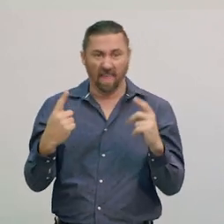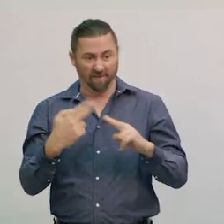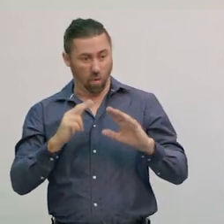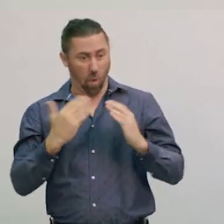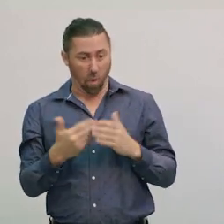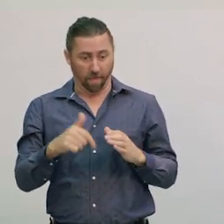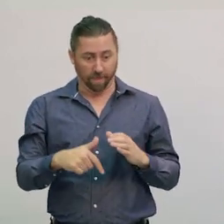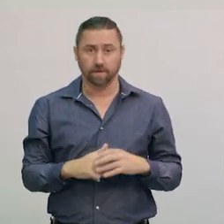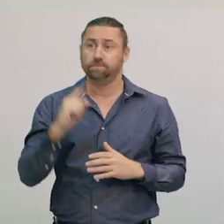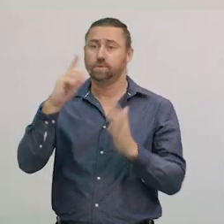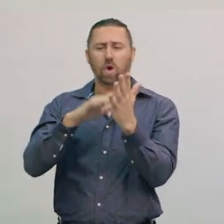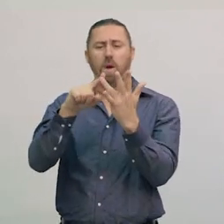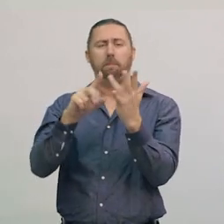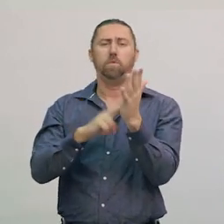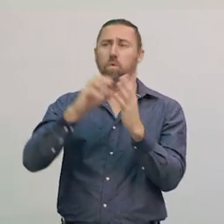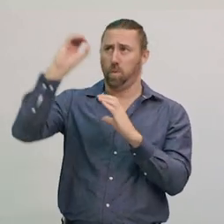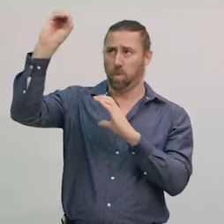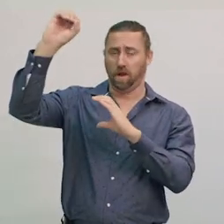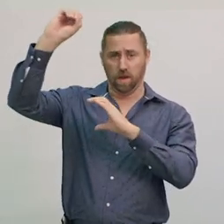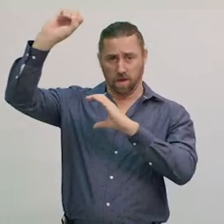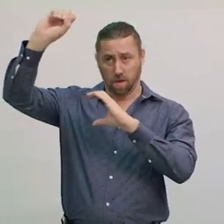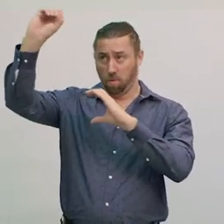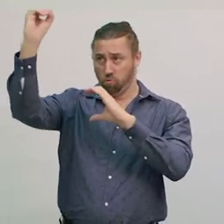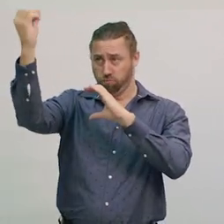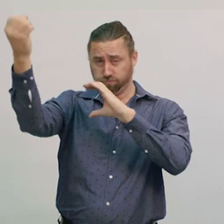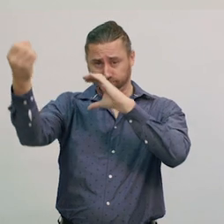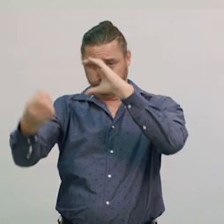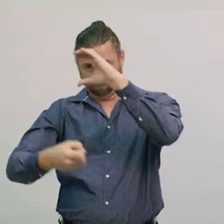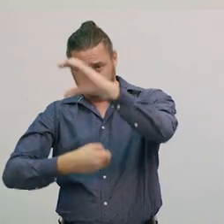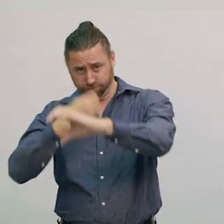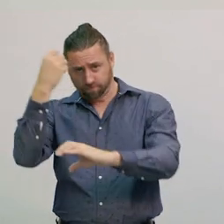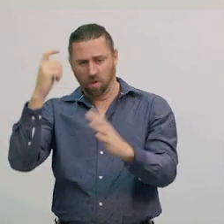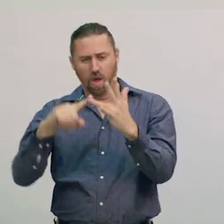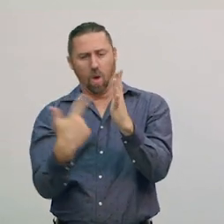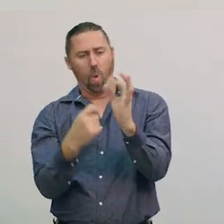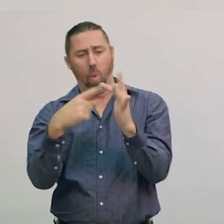It takes the Moon approximately 28 days to revolve or orbit the Earth.